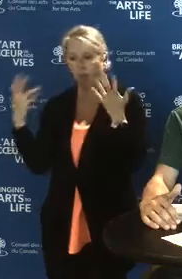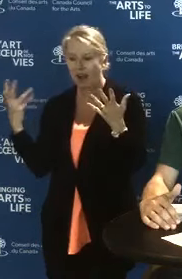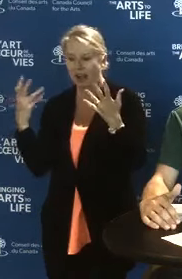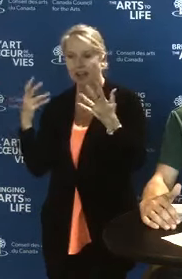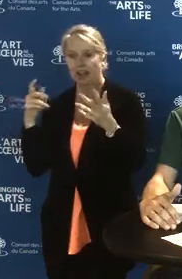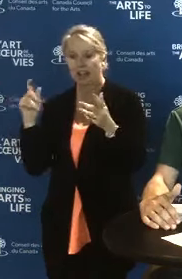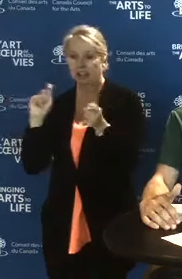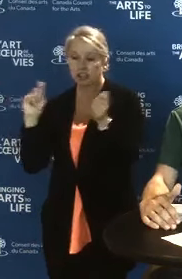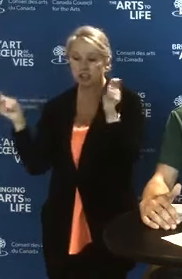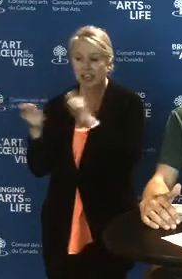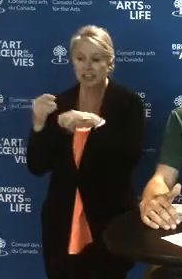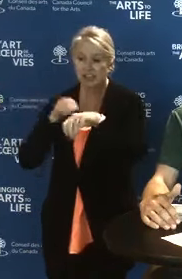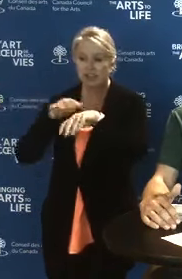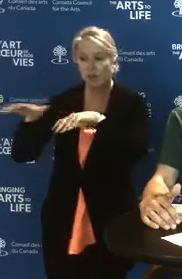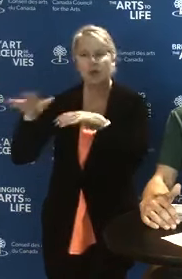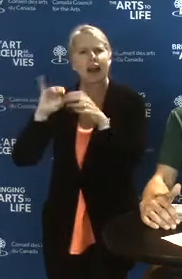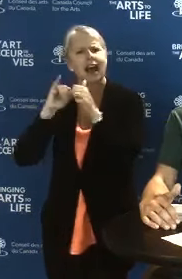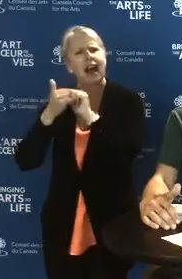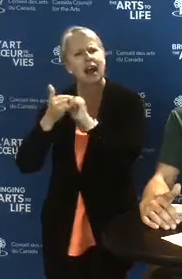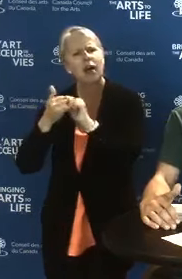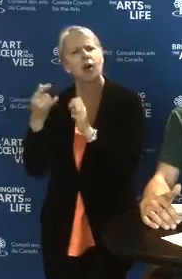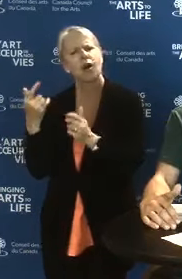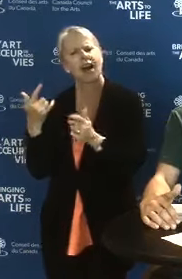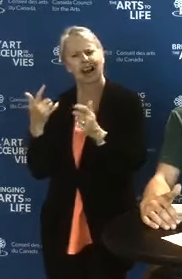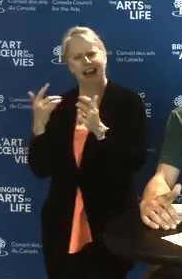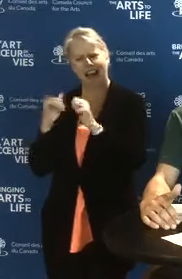What do we need to do to adapt to that digital environment?